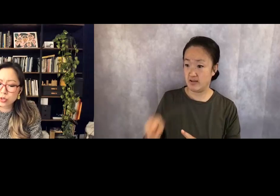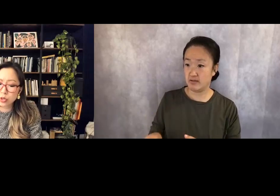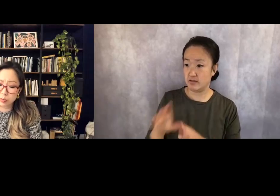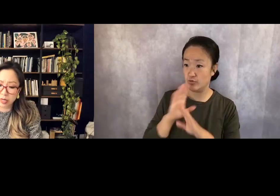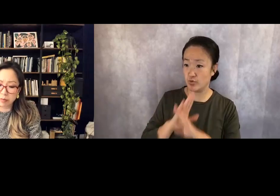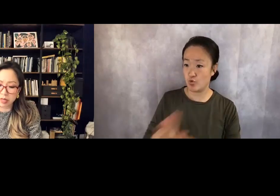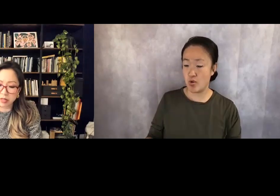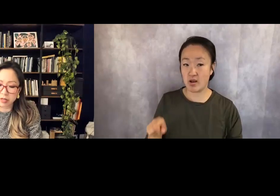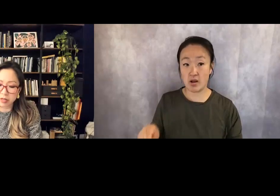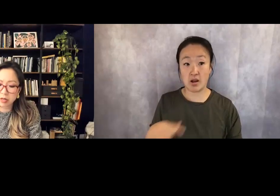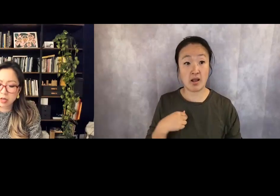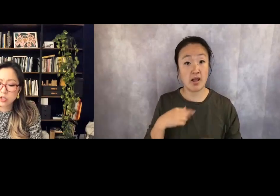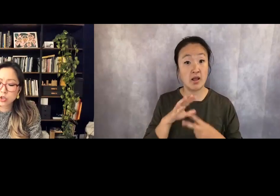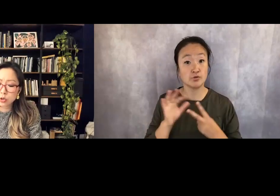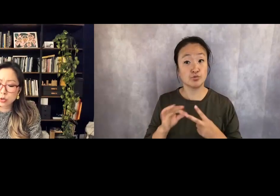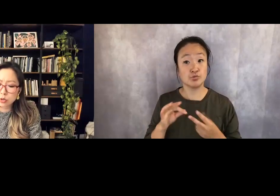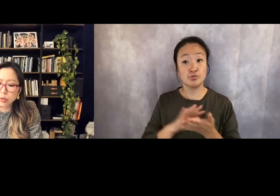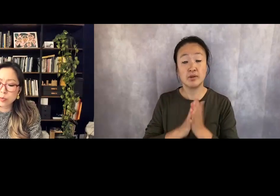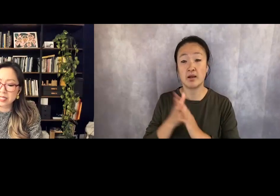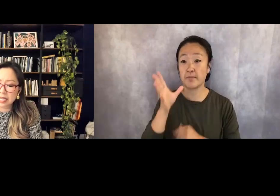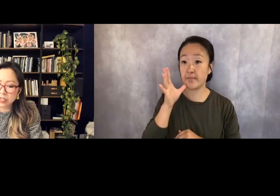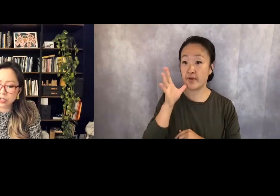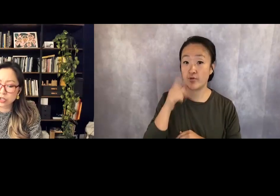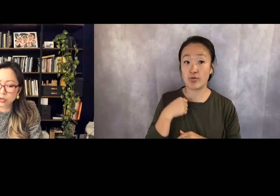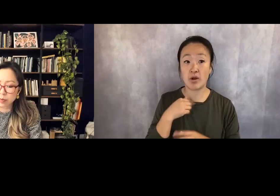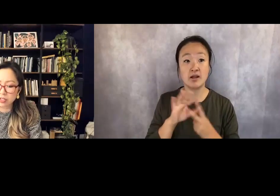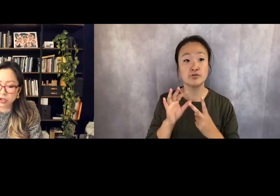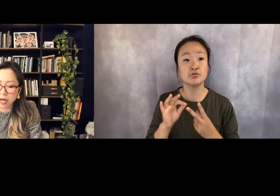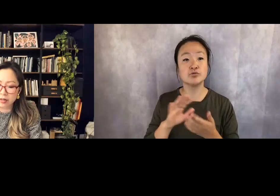to be a mother, choose to be tender to my child,